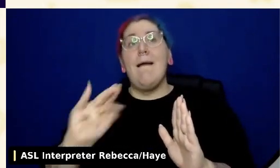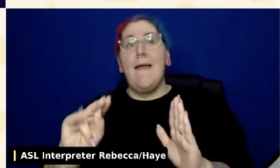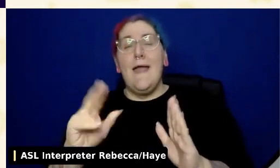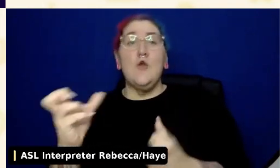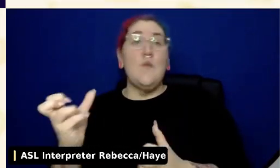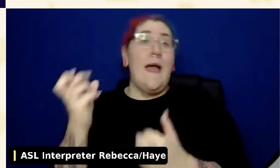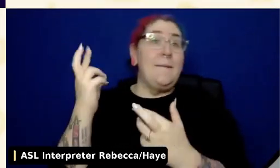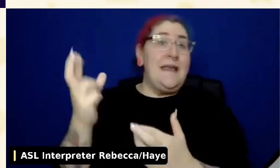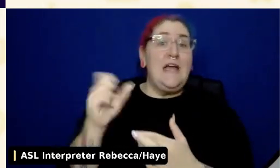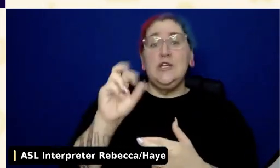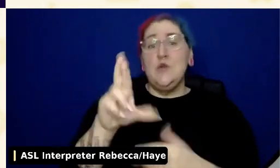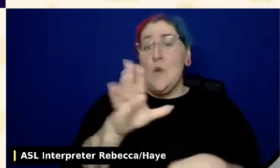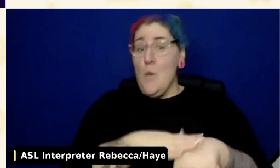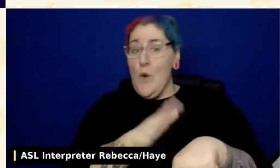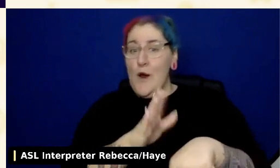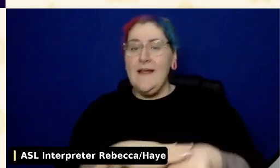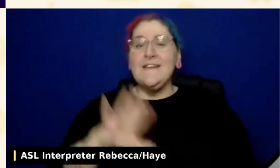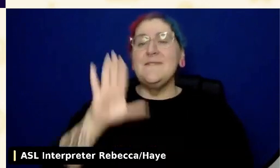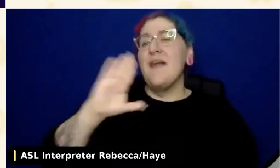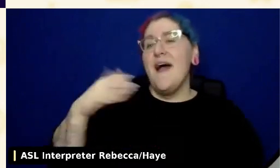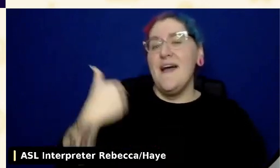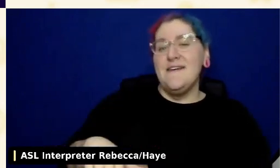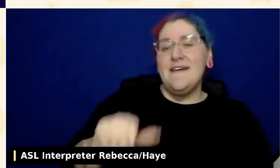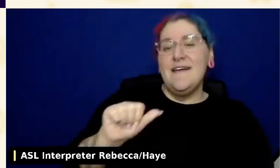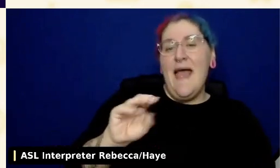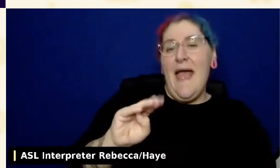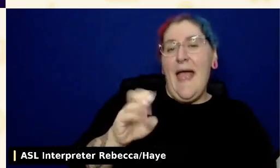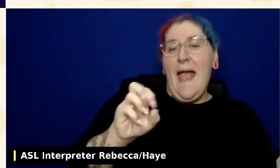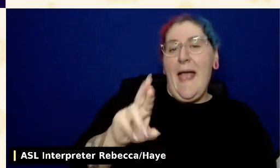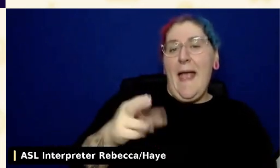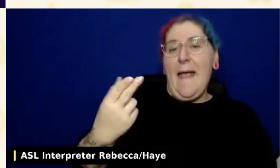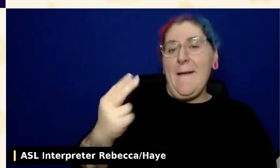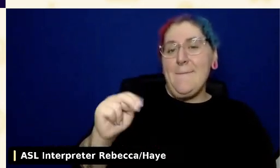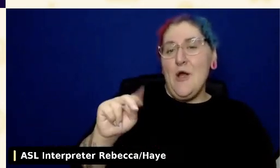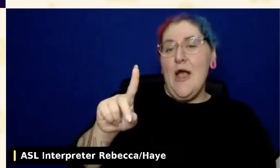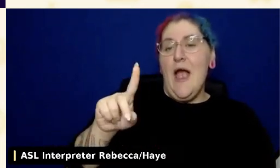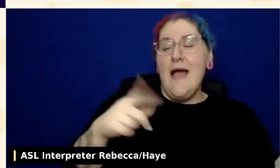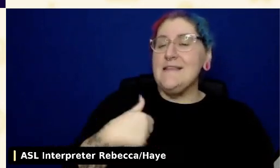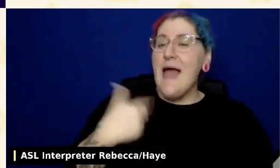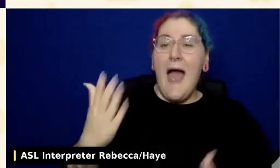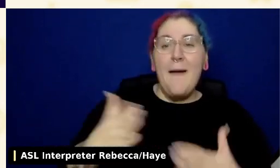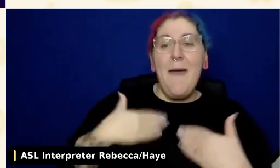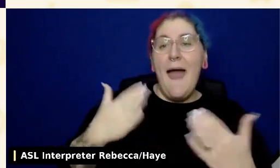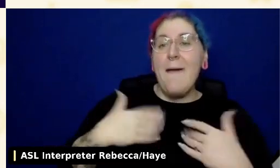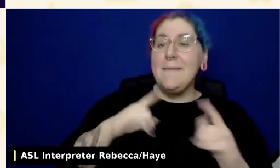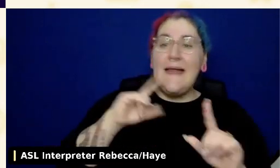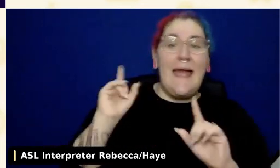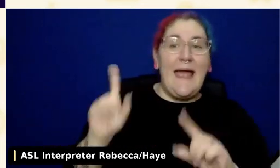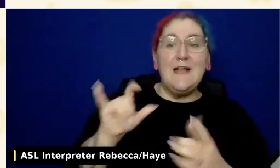Hi, I'm Amber Hinds, and I'm happy to answer this question about whether or not there is a recommended list of plugins.